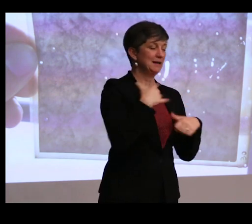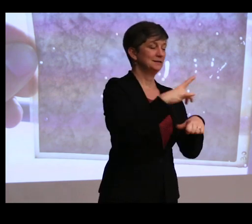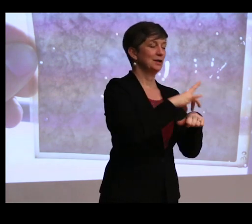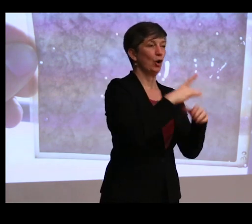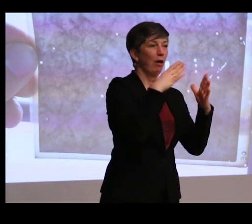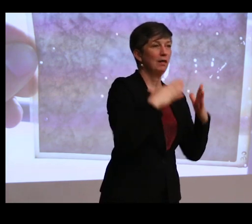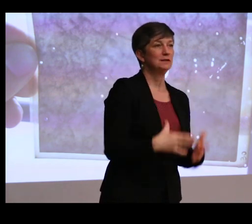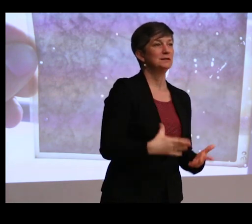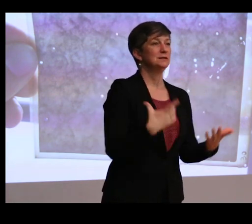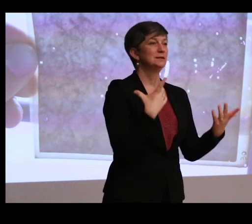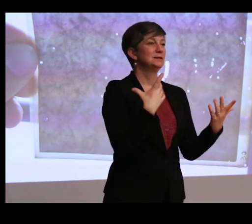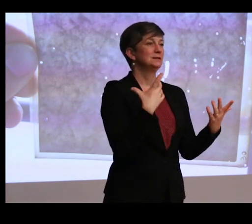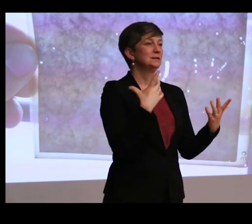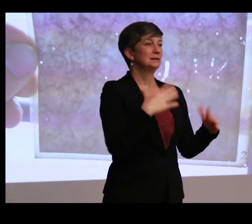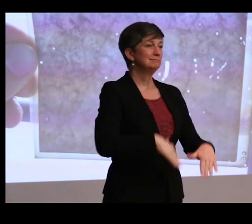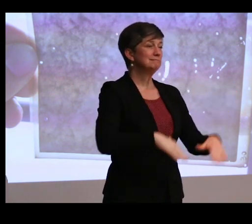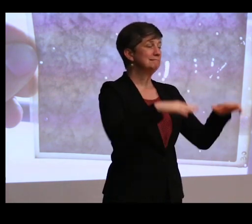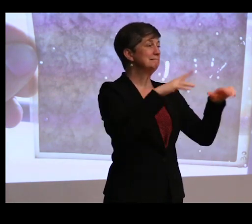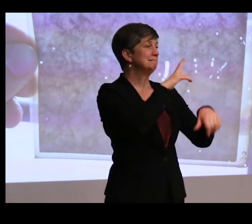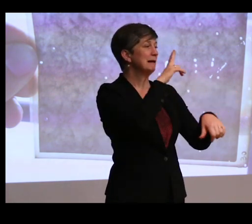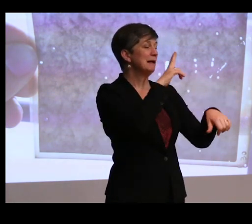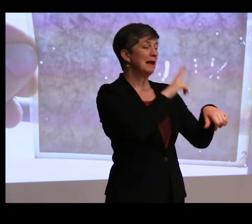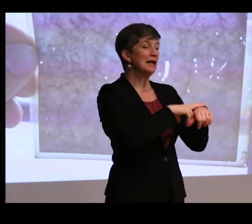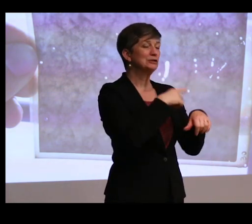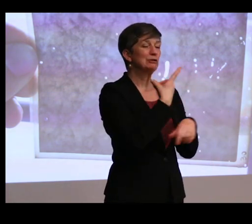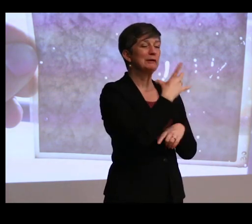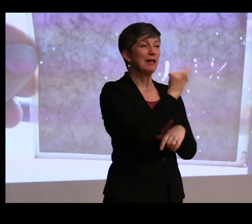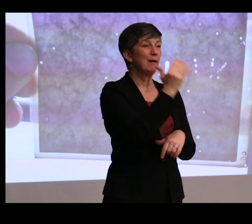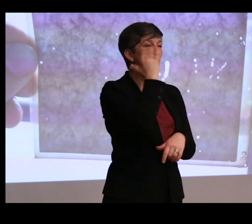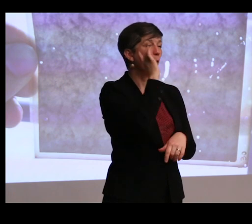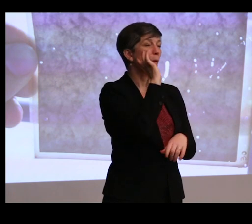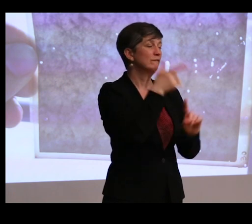raised on the National Gallery, knows its renaissance?